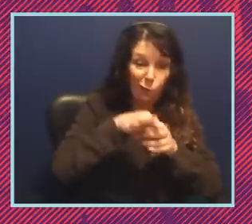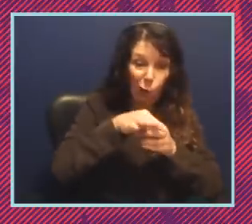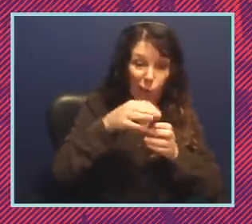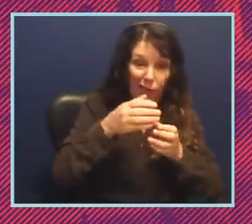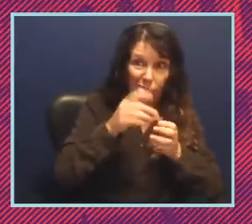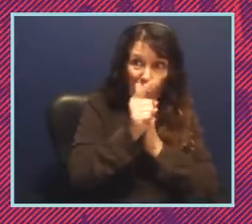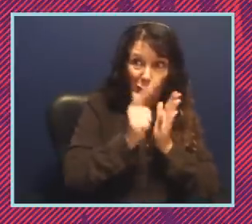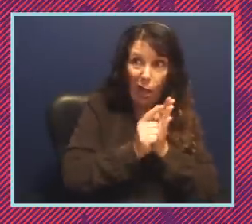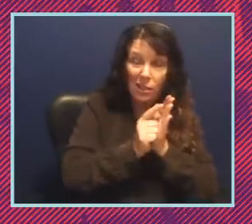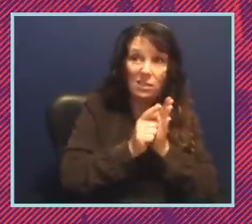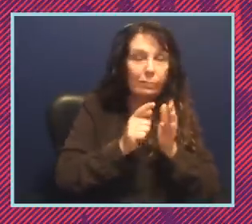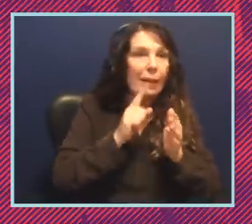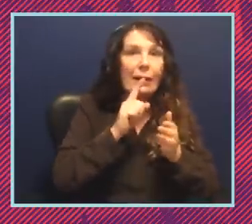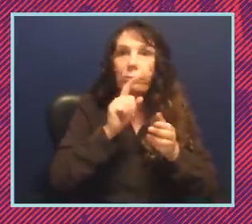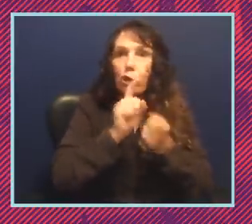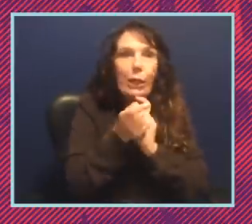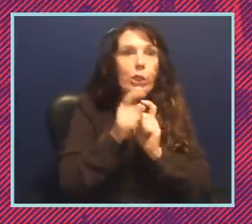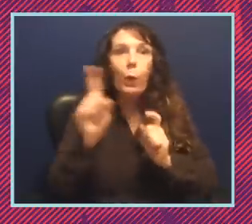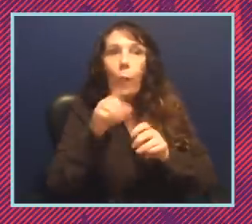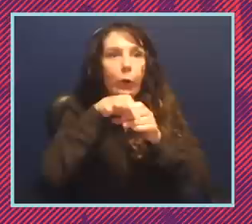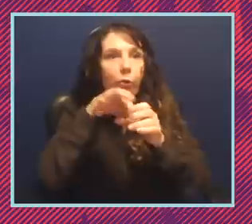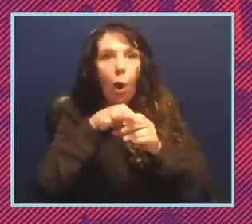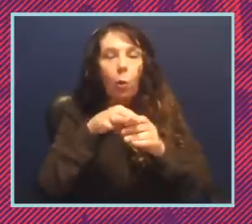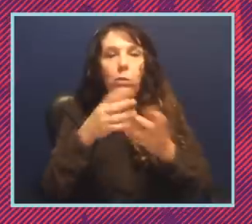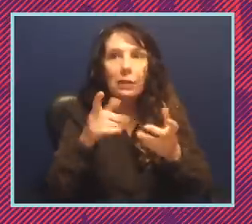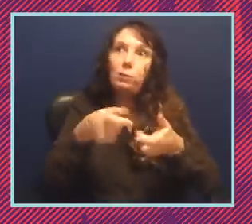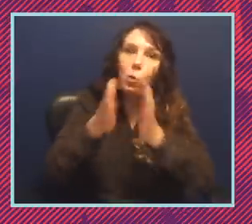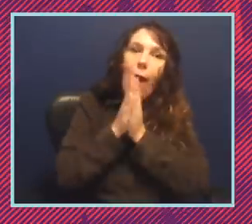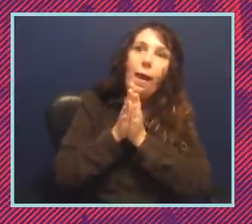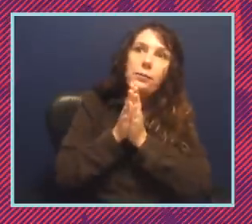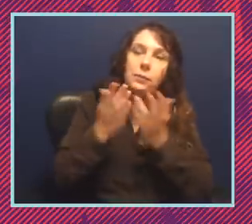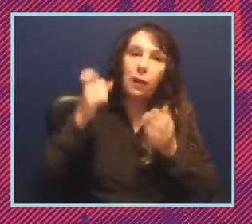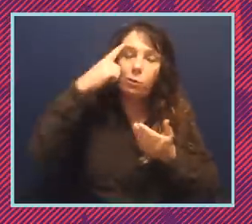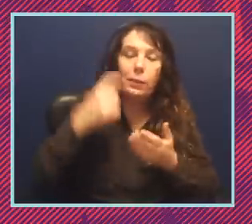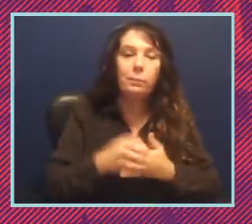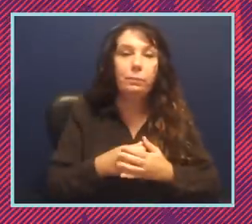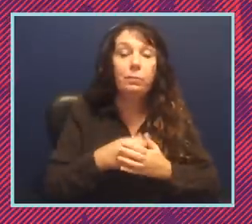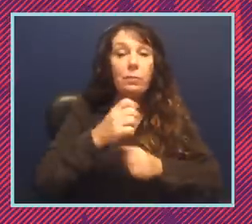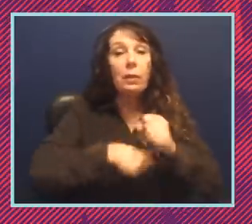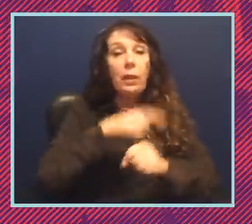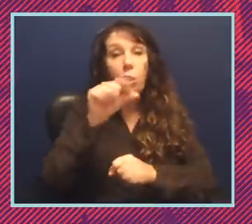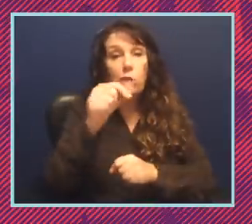like changing a polling place yeah and have a huge effect and in 2013 the supreme court in a